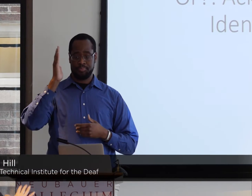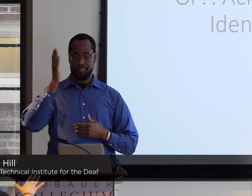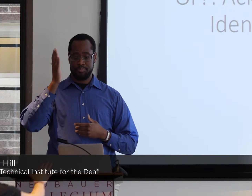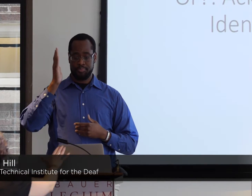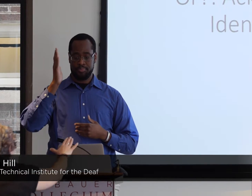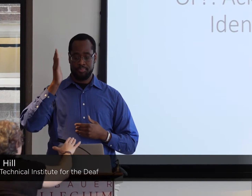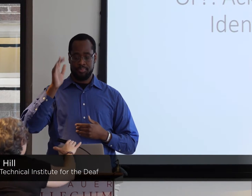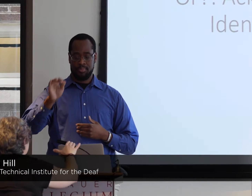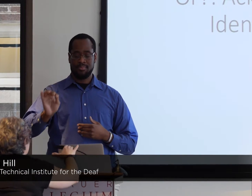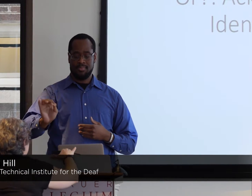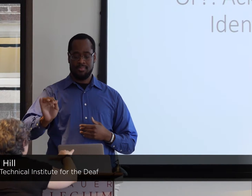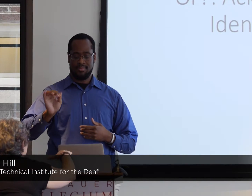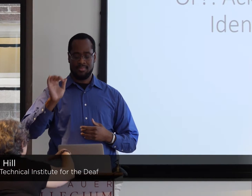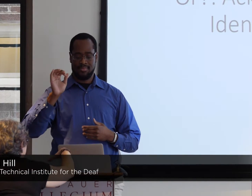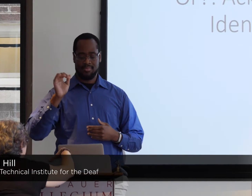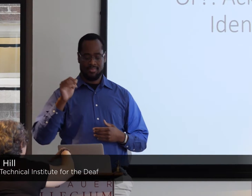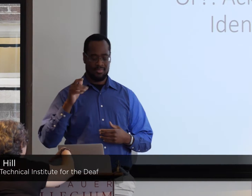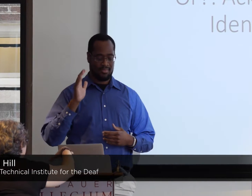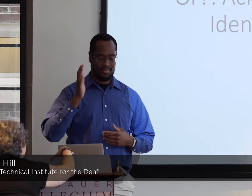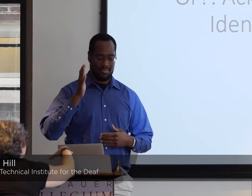[Voiceover] Thank you very much for inviting me to speak today.